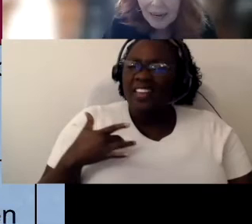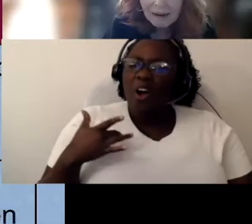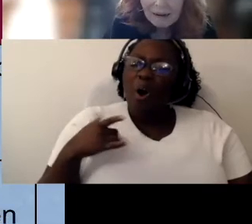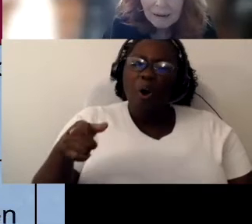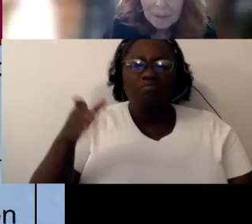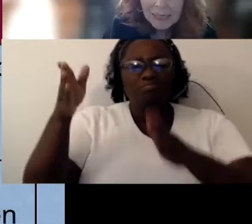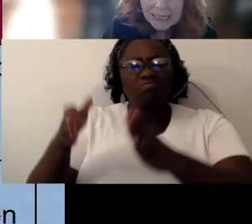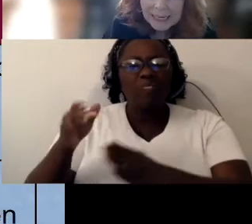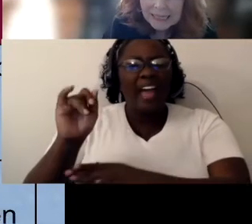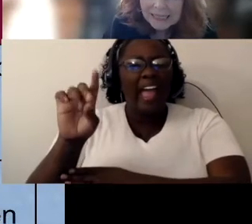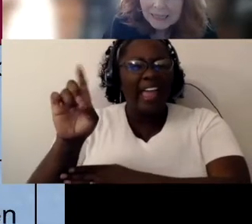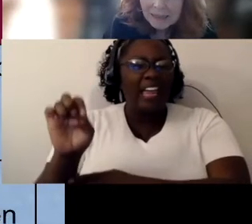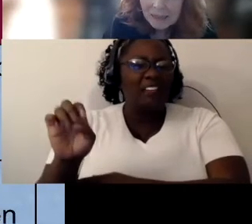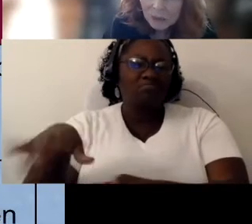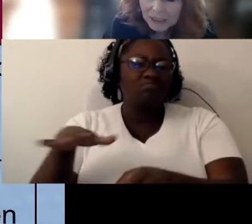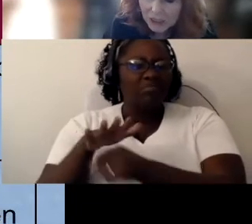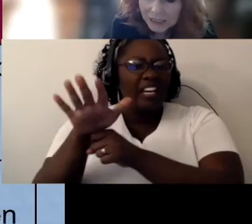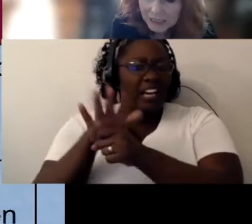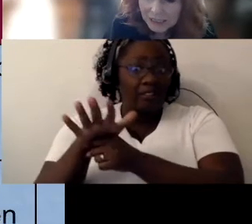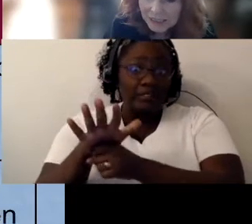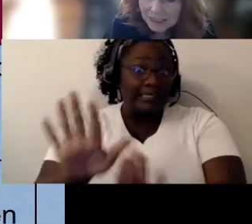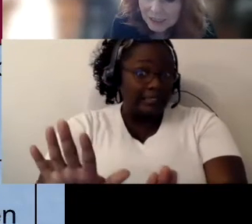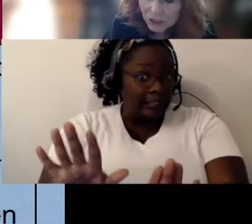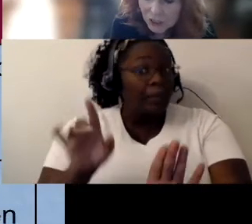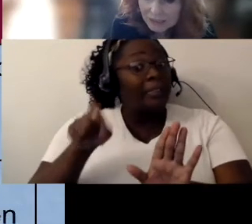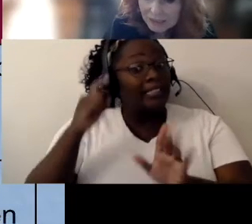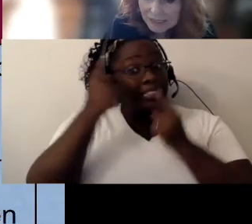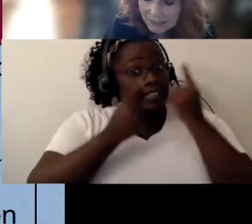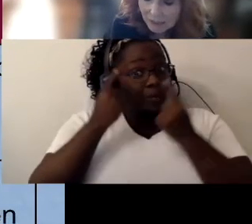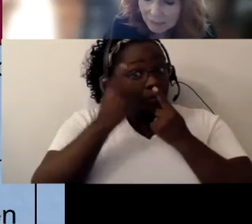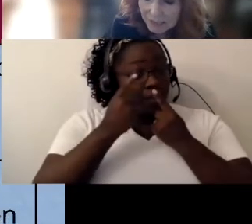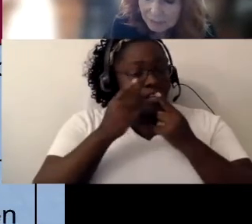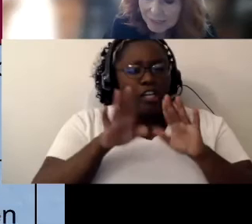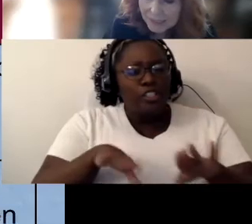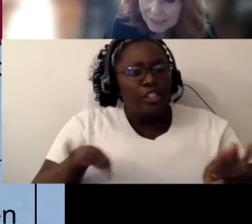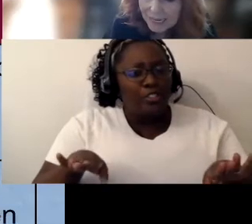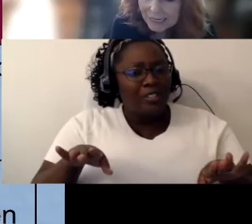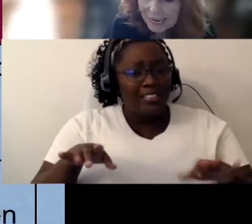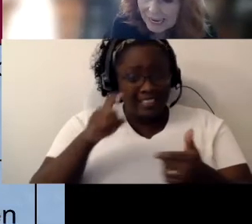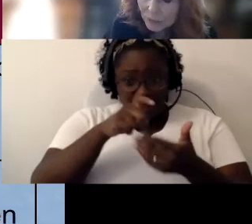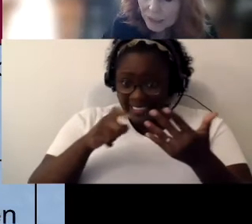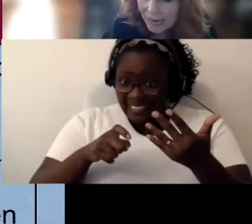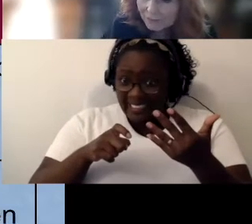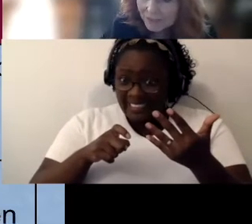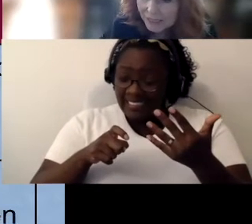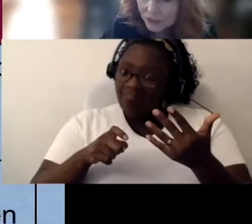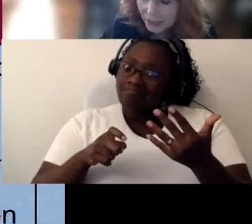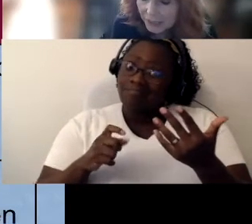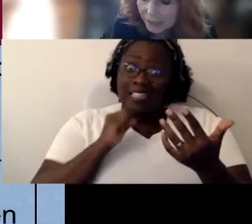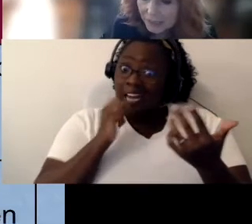But again, the question is the child's needs are met because that aid would have to get